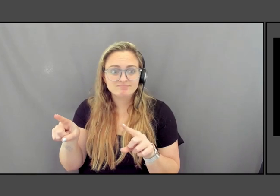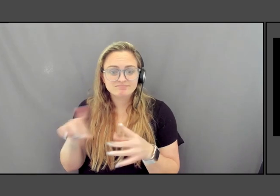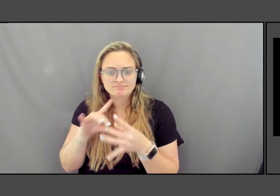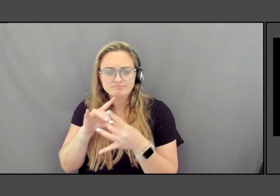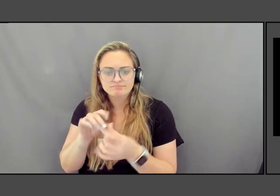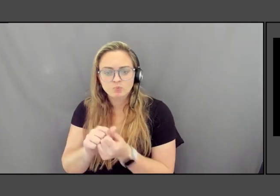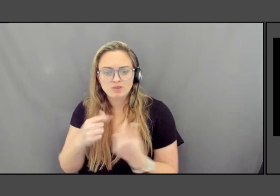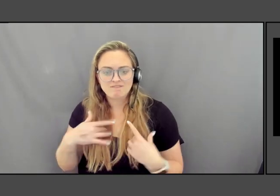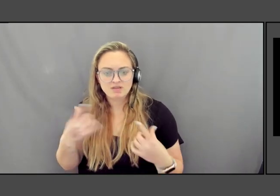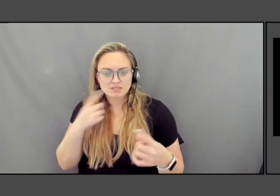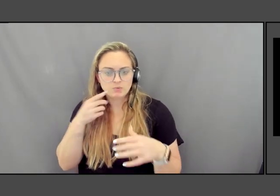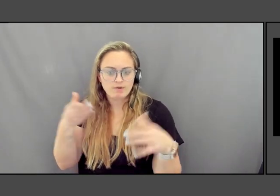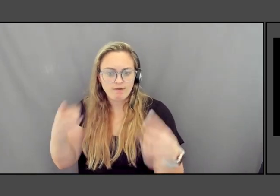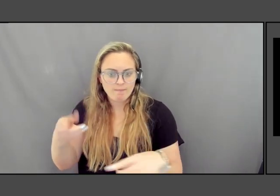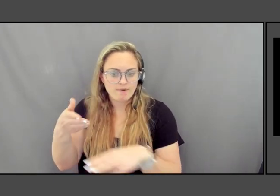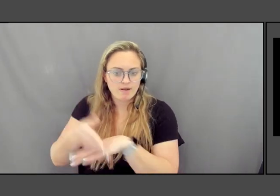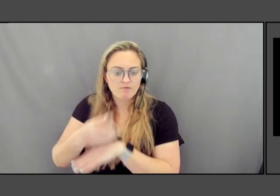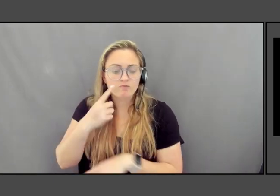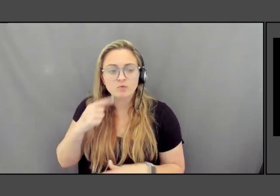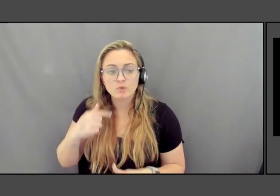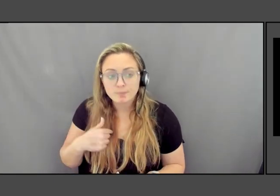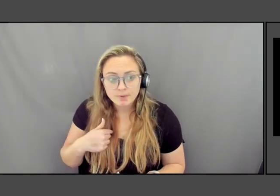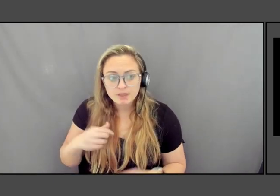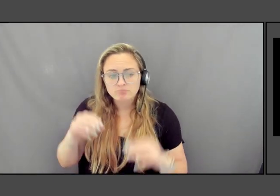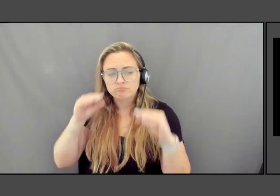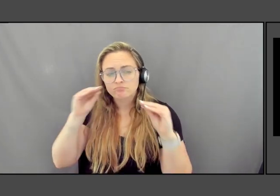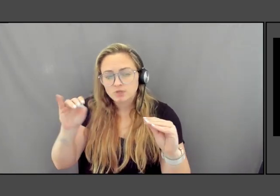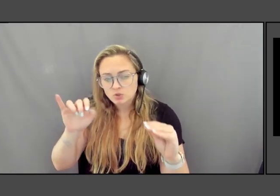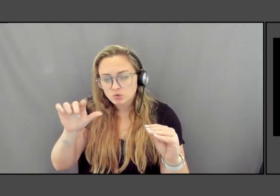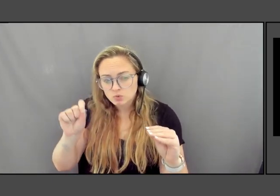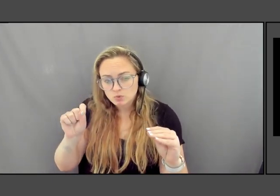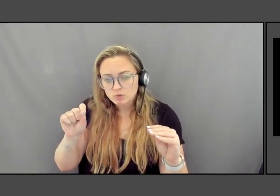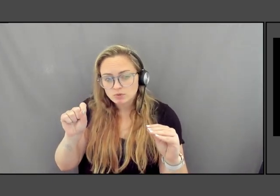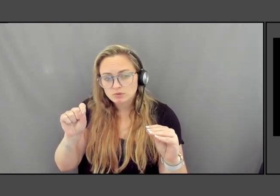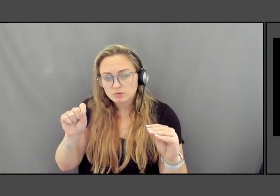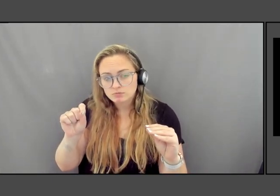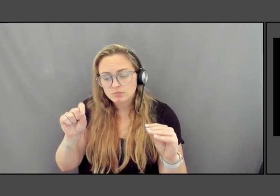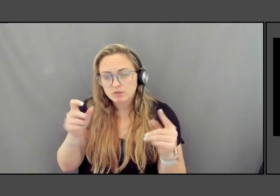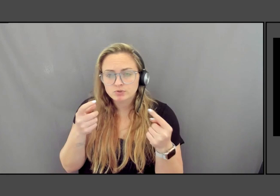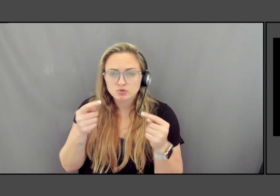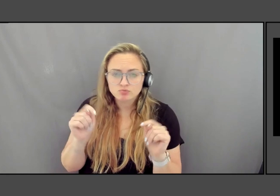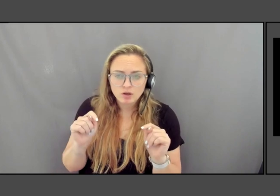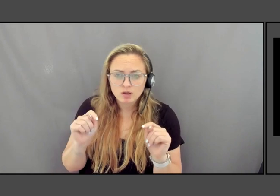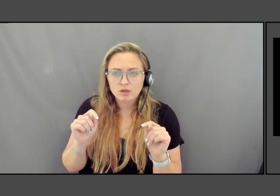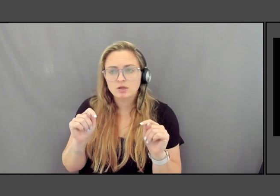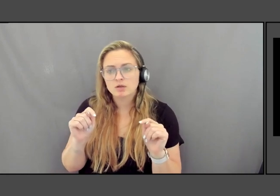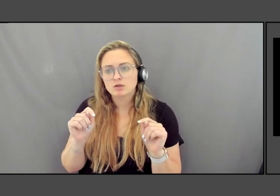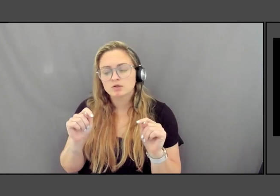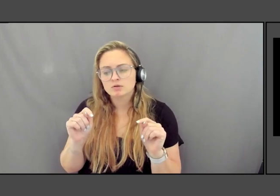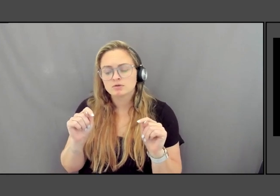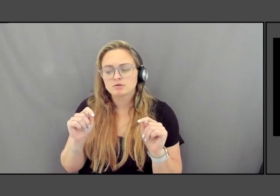So I think for me, these are teaching tools that are trying to get us to all look very truthfully at our own history